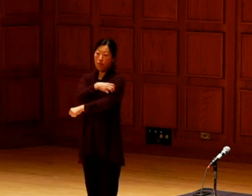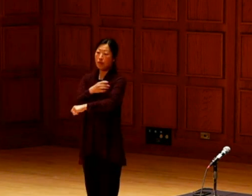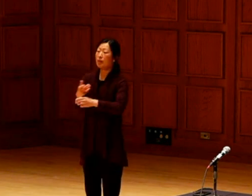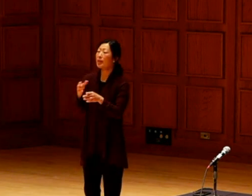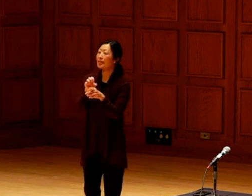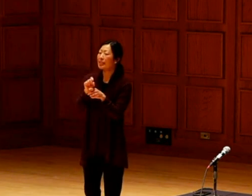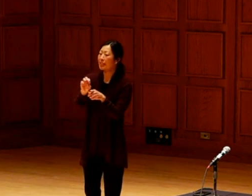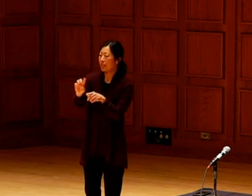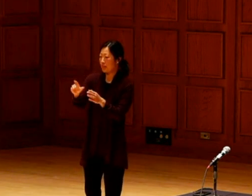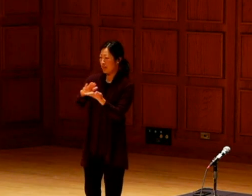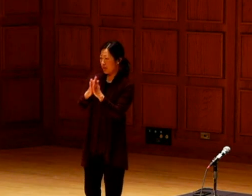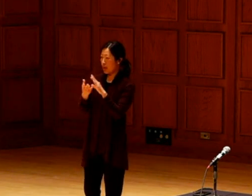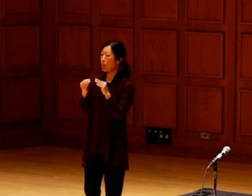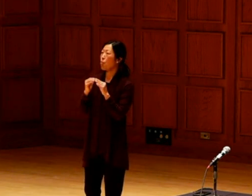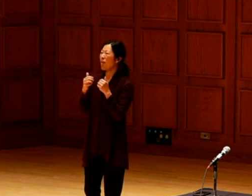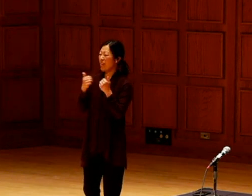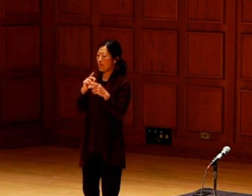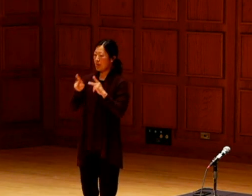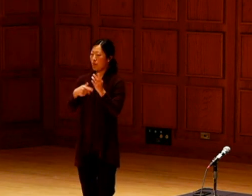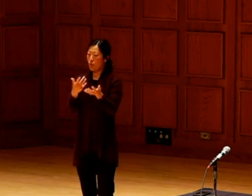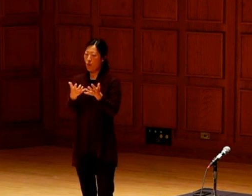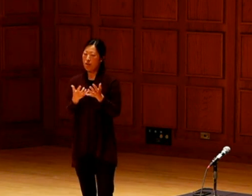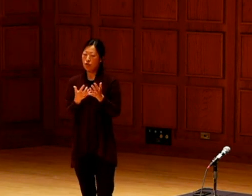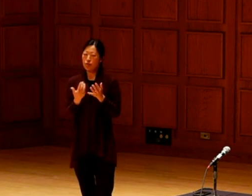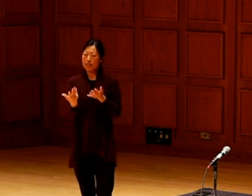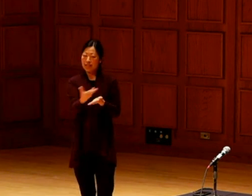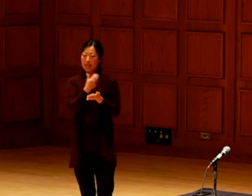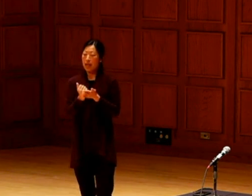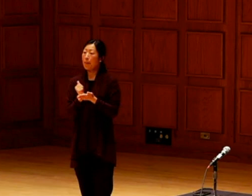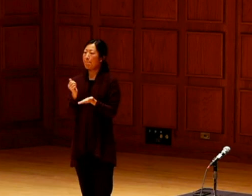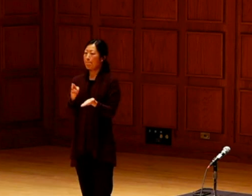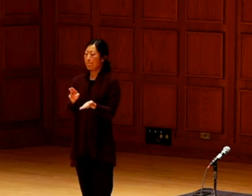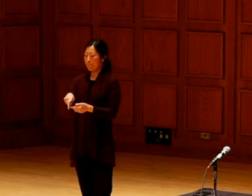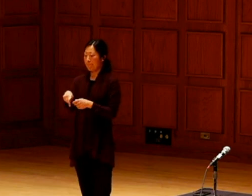them vulnerable for people who want to be able to patent it and sell it.